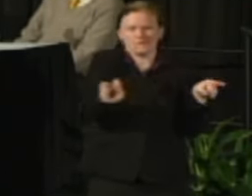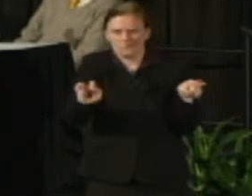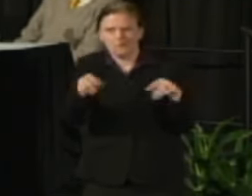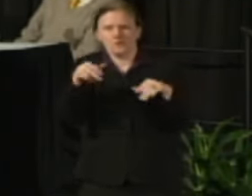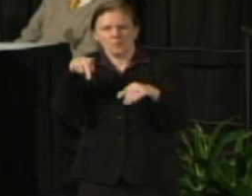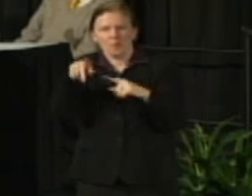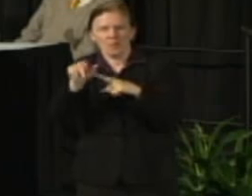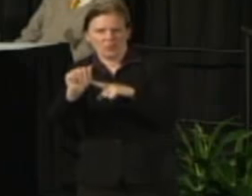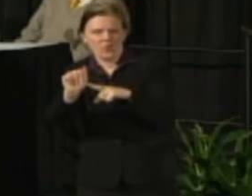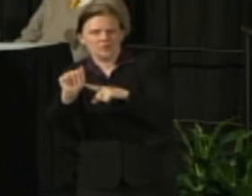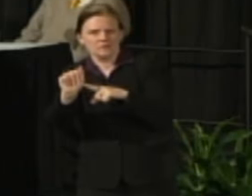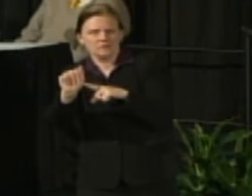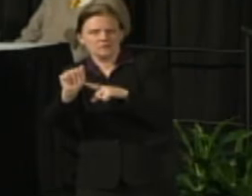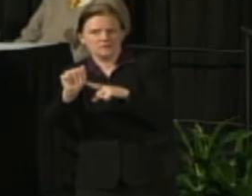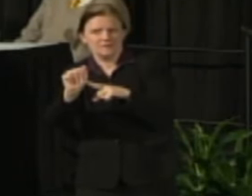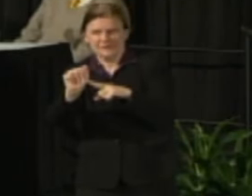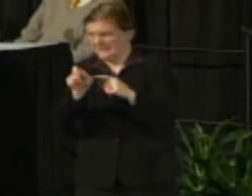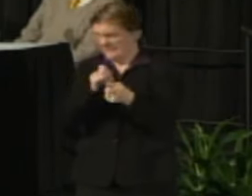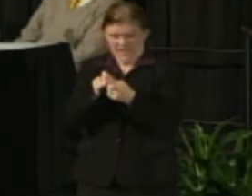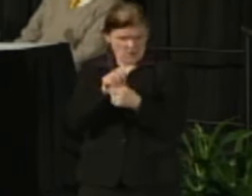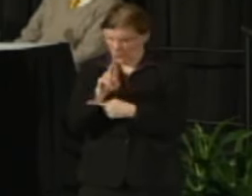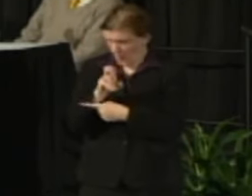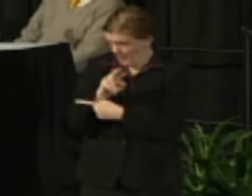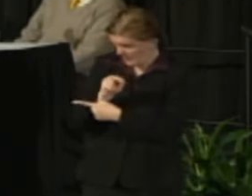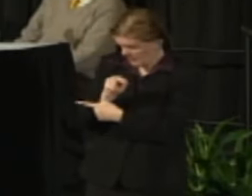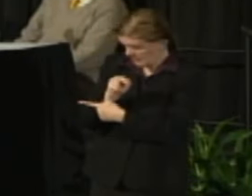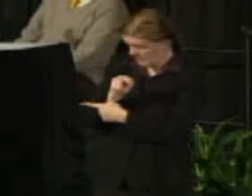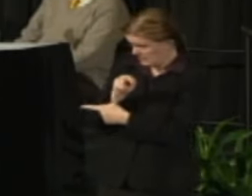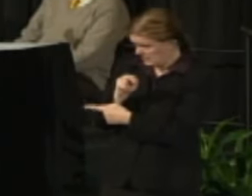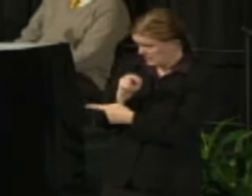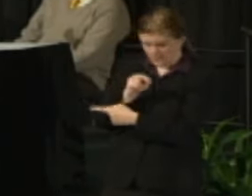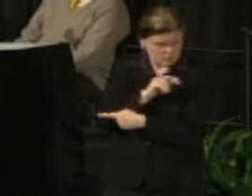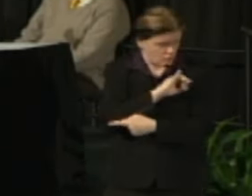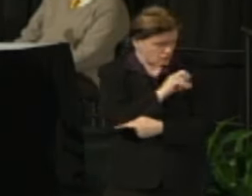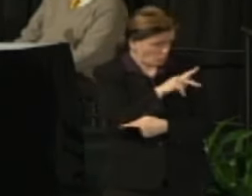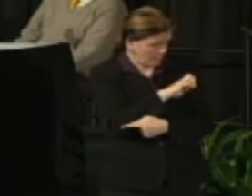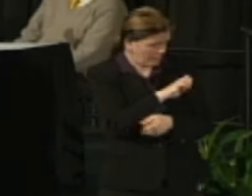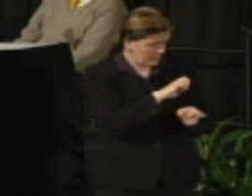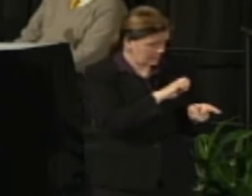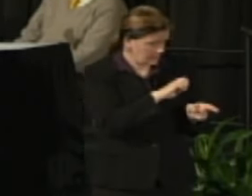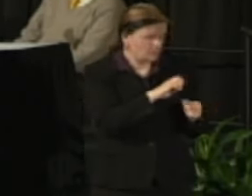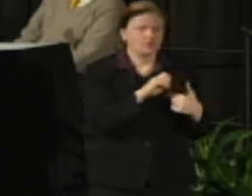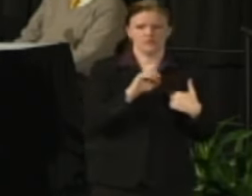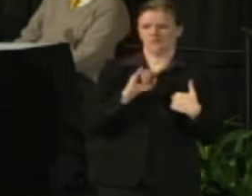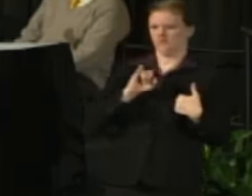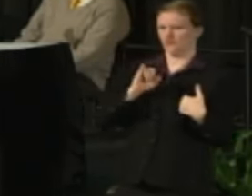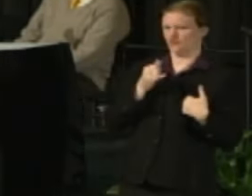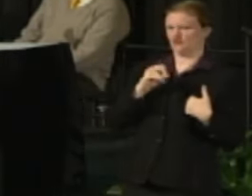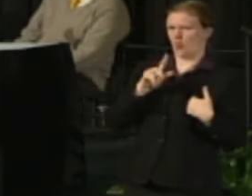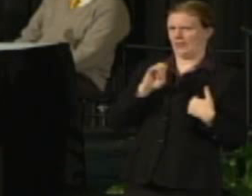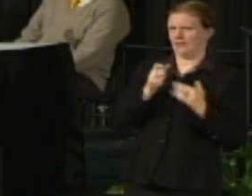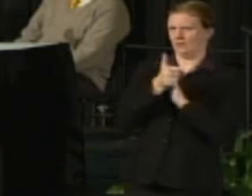Is that accurate Robin and Joely? Robin Van Harpen: The only thing I'd add is that we're looking at that as well.